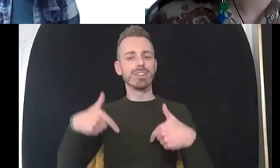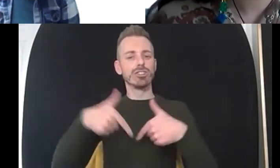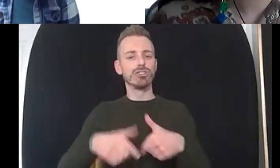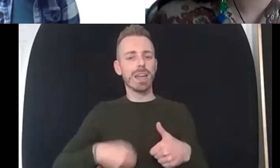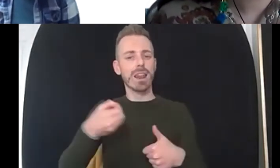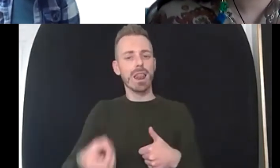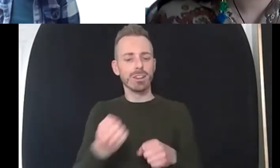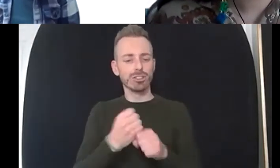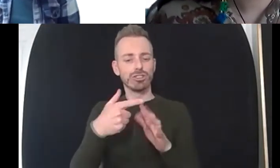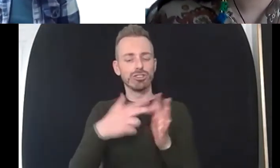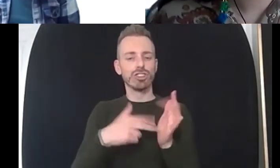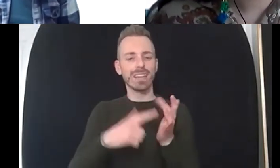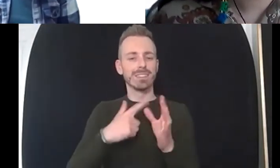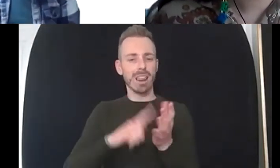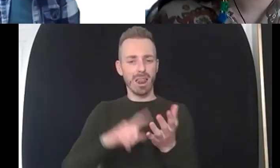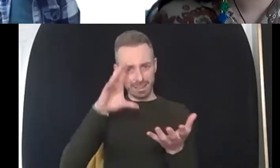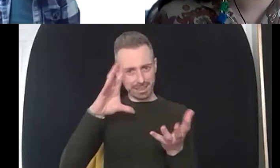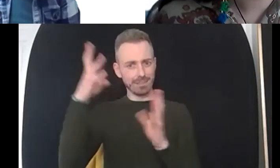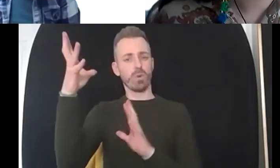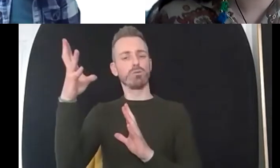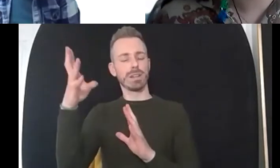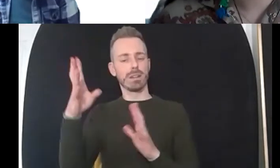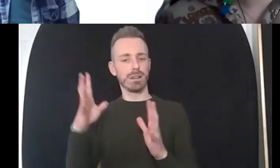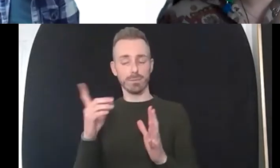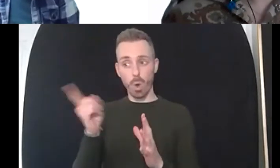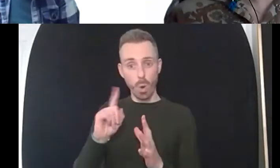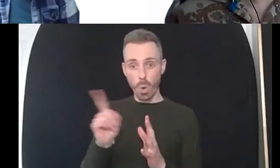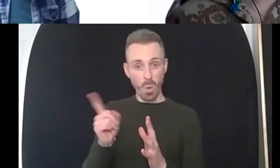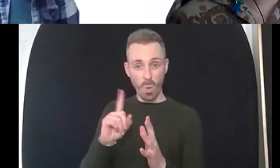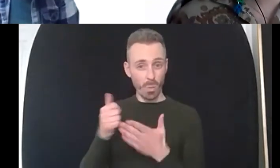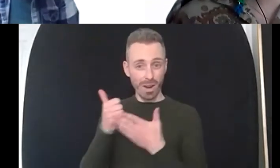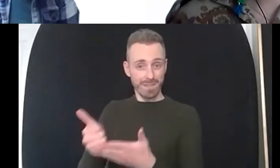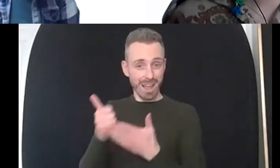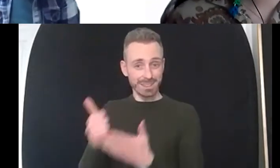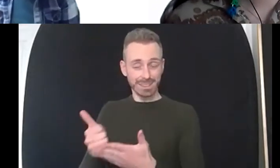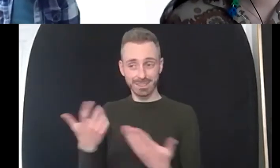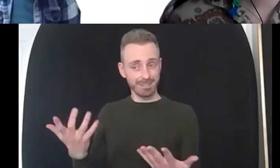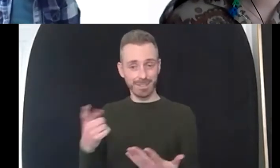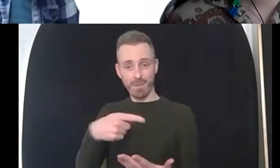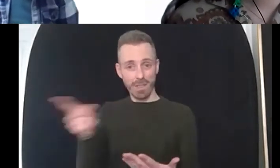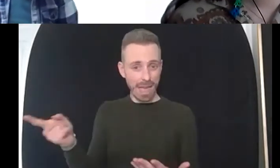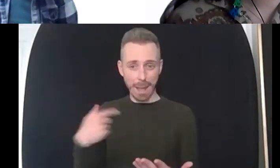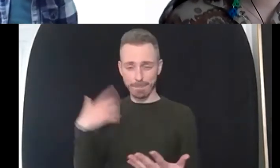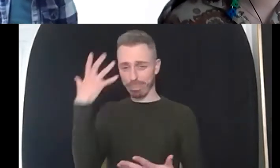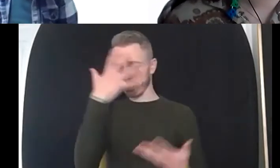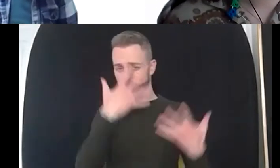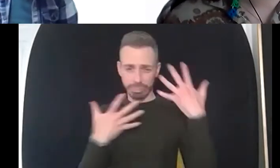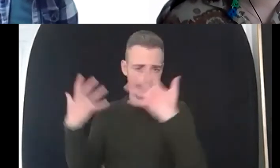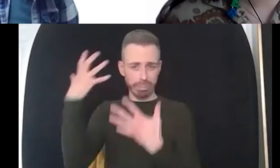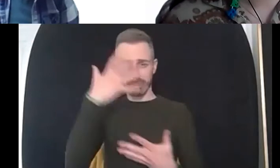yeah so i think uh it was combination for me either a combination i mean you need to know i'd